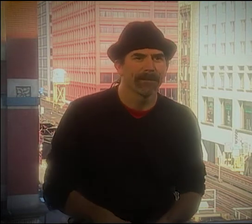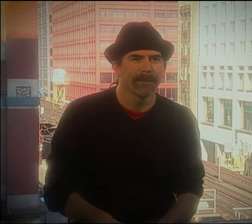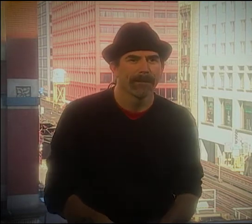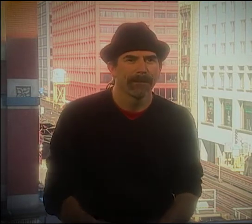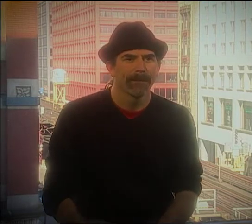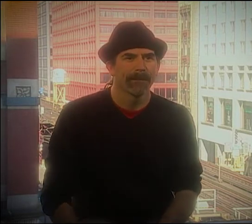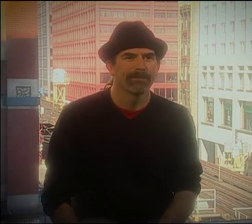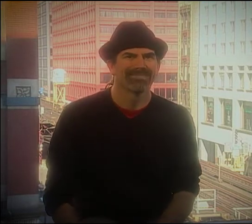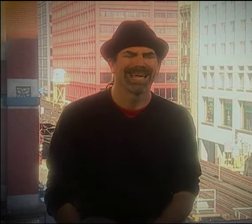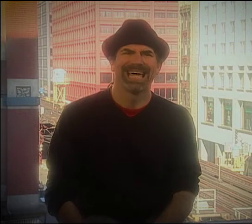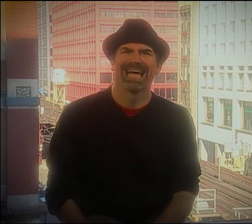NO.